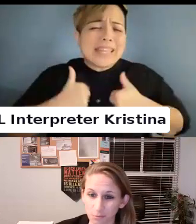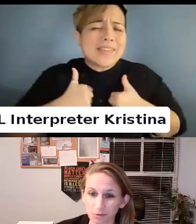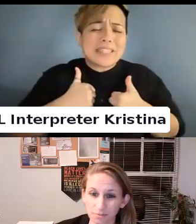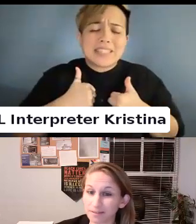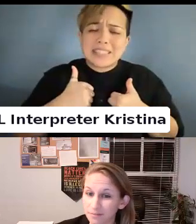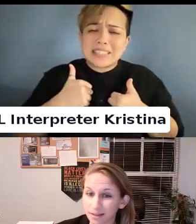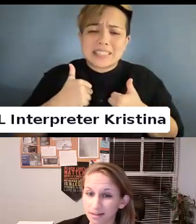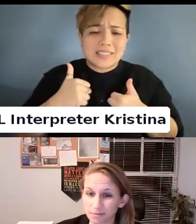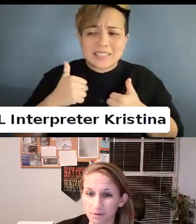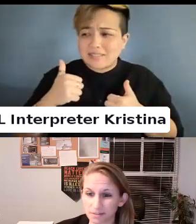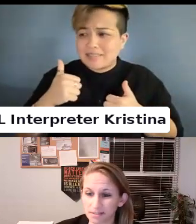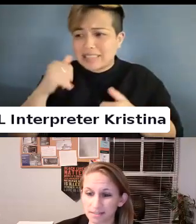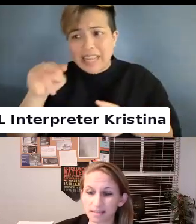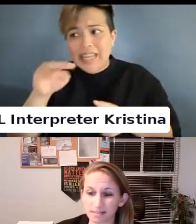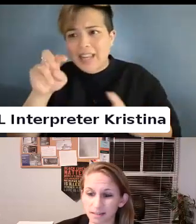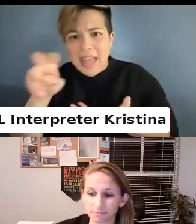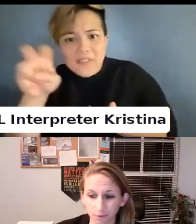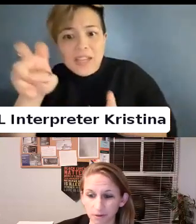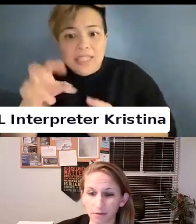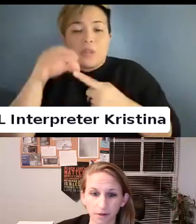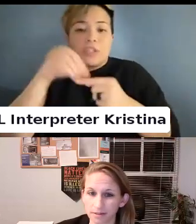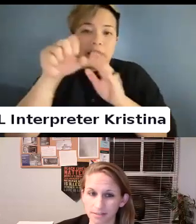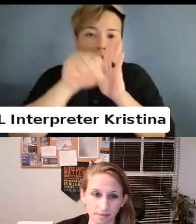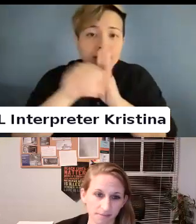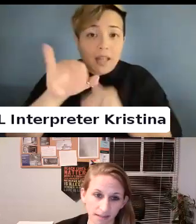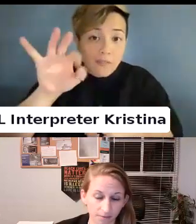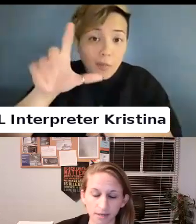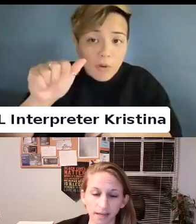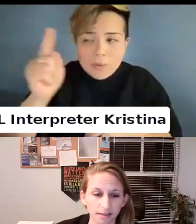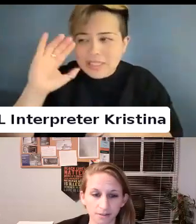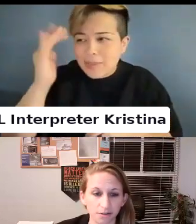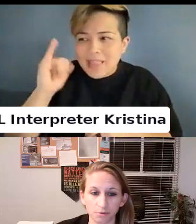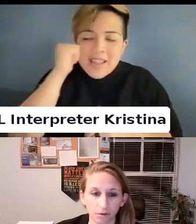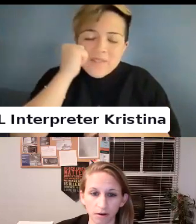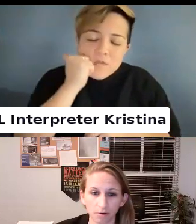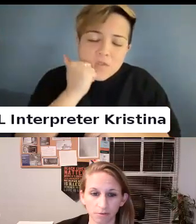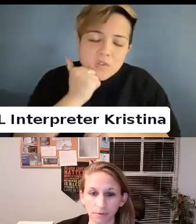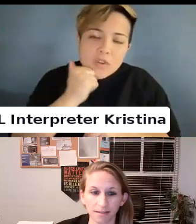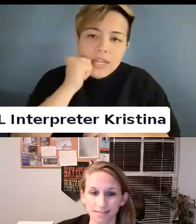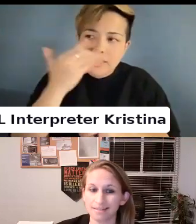right now. Especially in states like Florida where it seems like every day there is a new law criminalizing